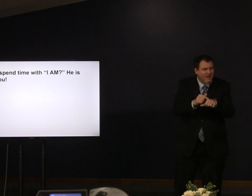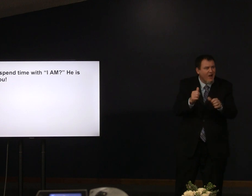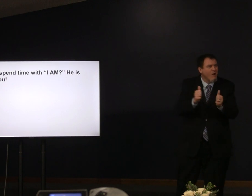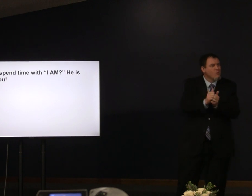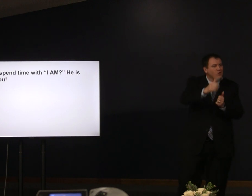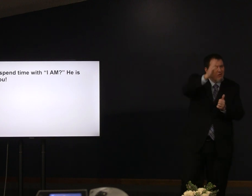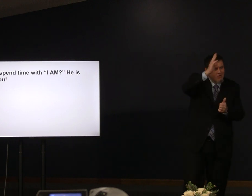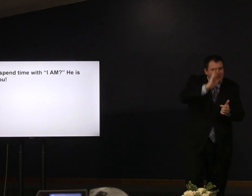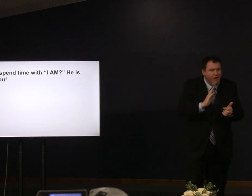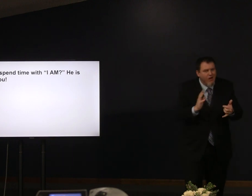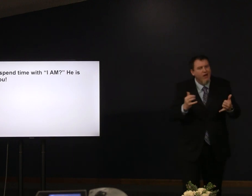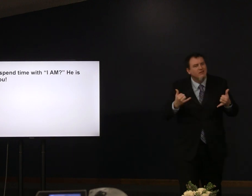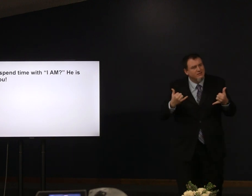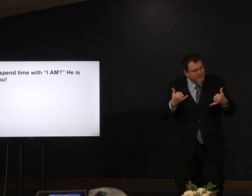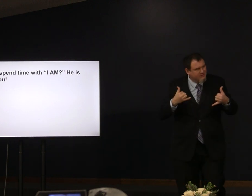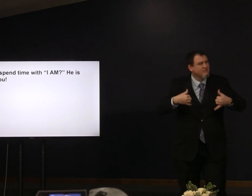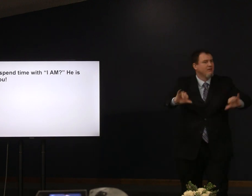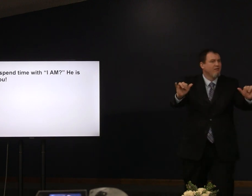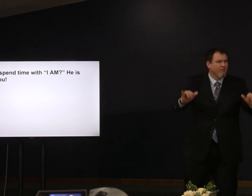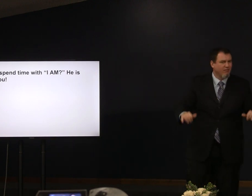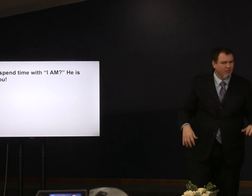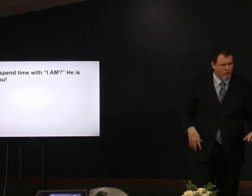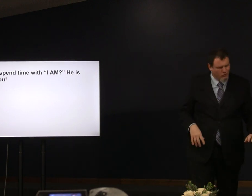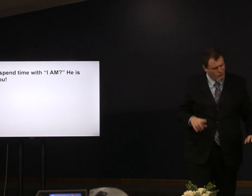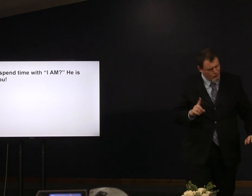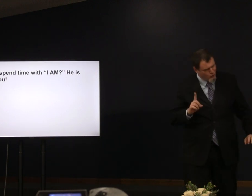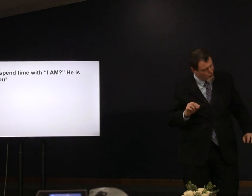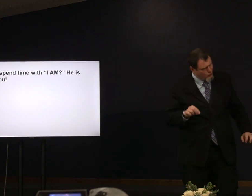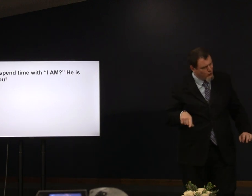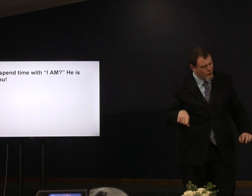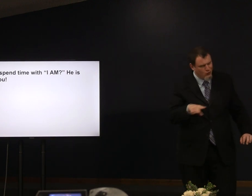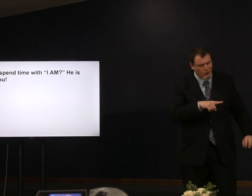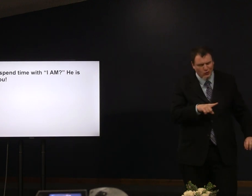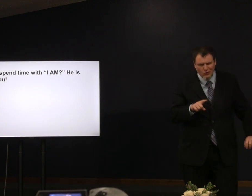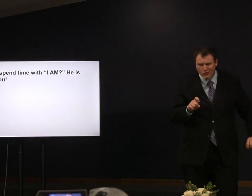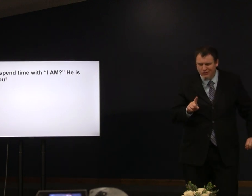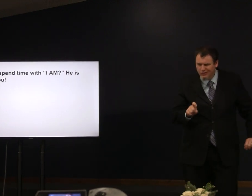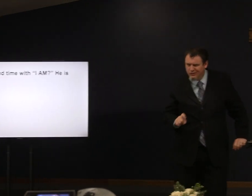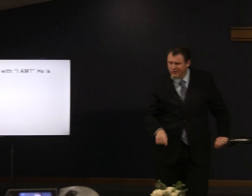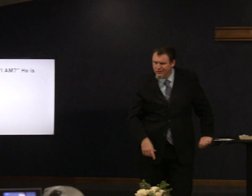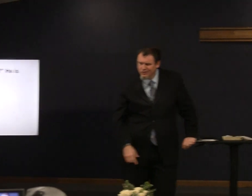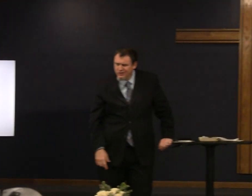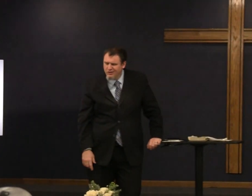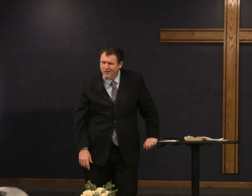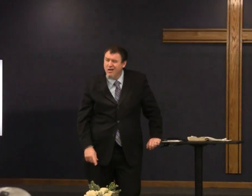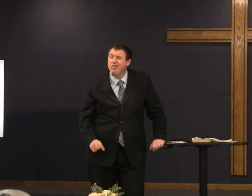we can spend time together with God and we can still do that do you